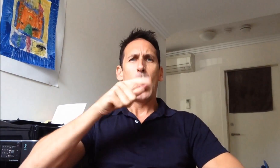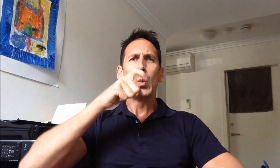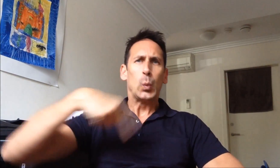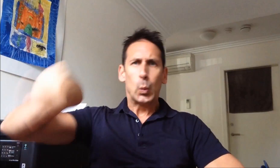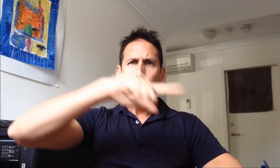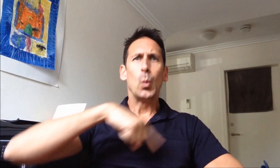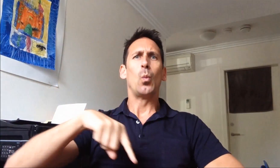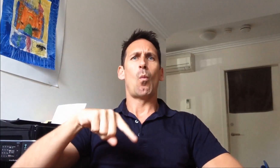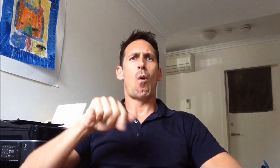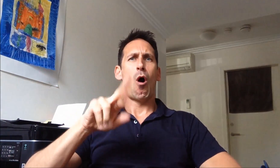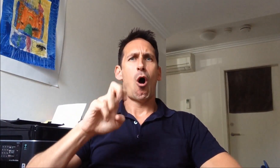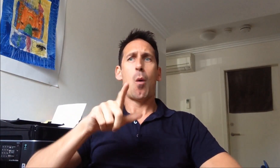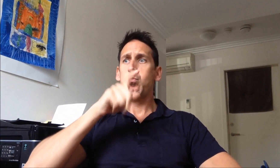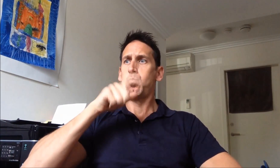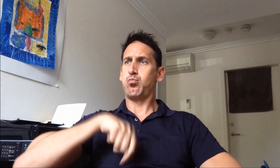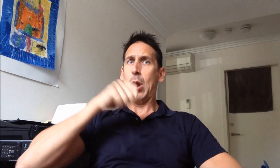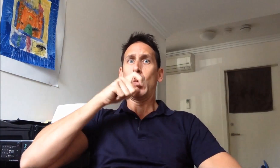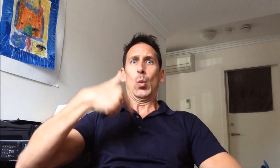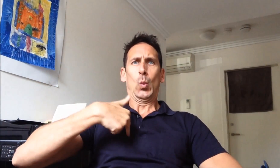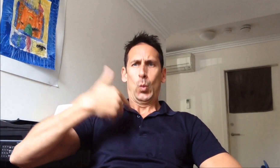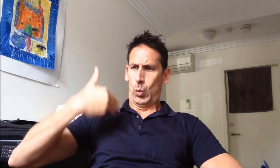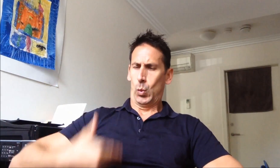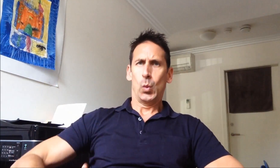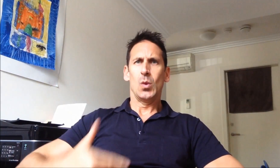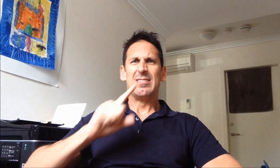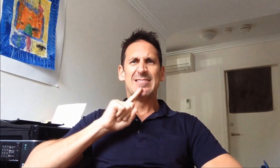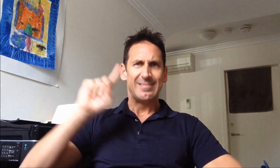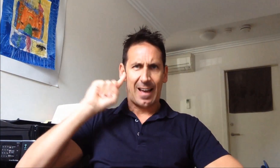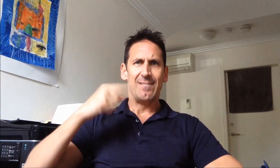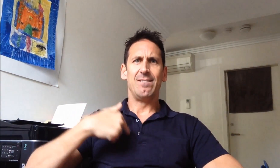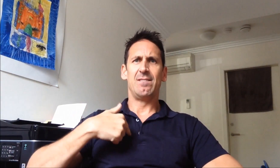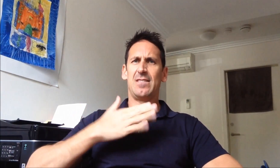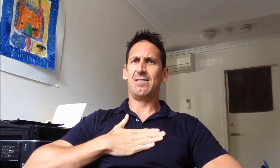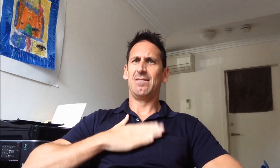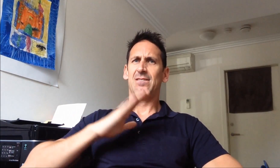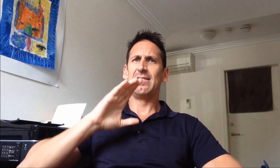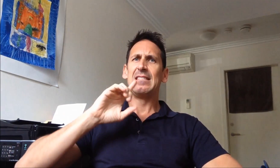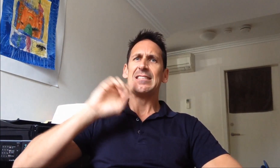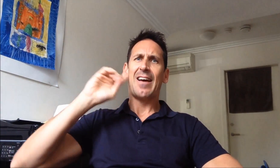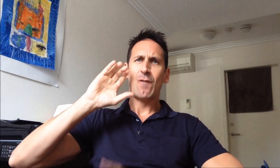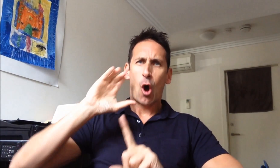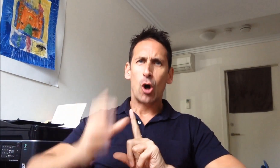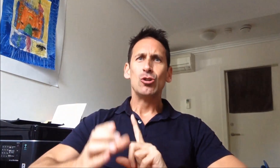and proud of who you are. For me, I am proud of who I am - that is being Deaf,